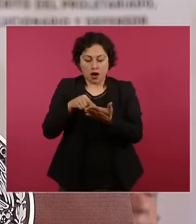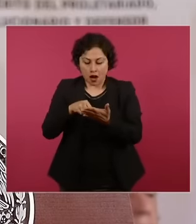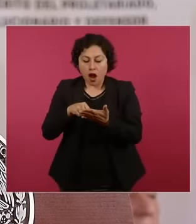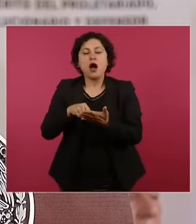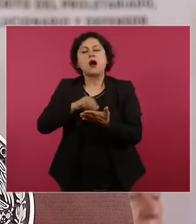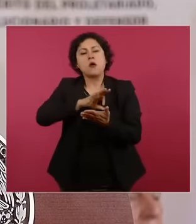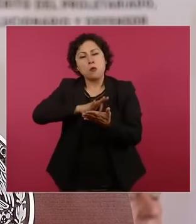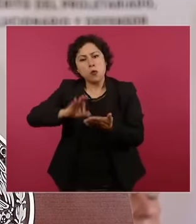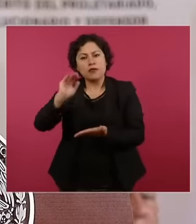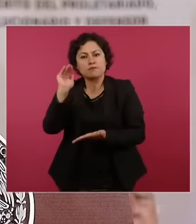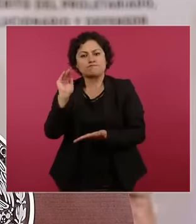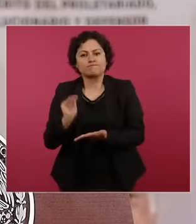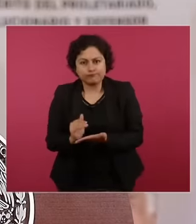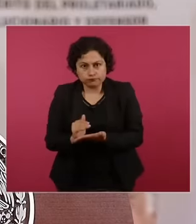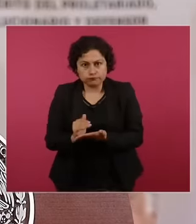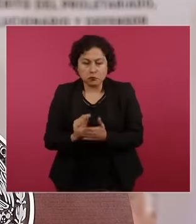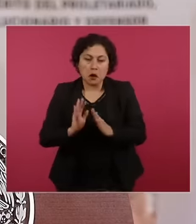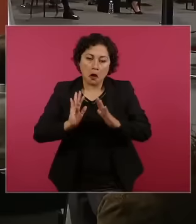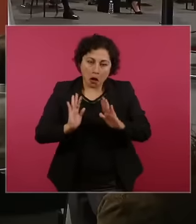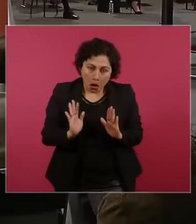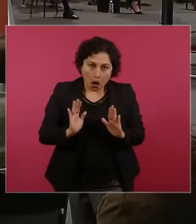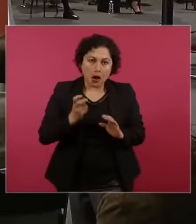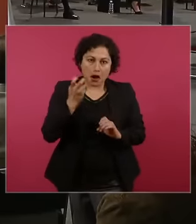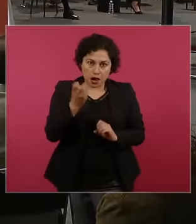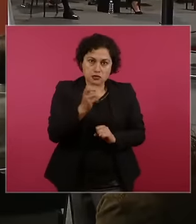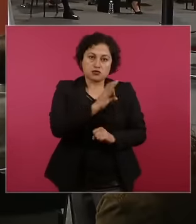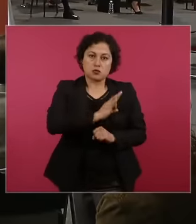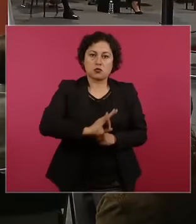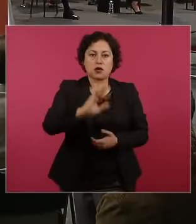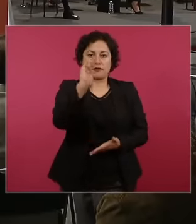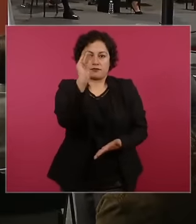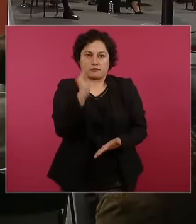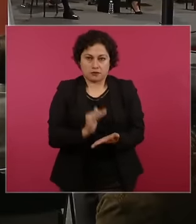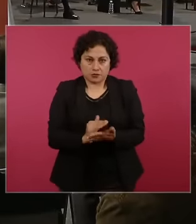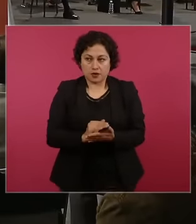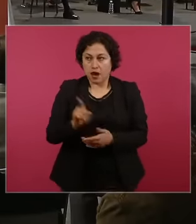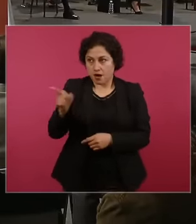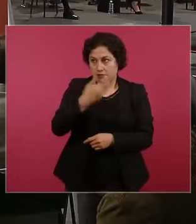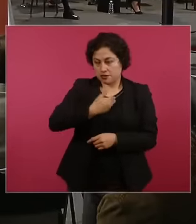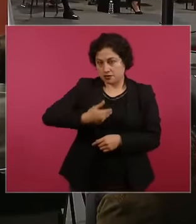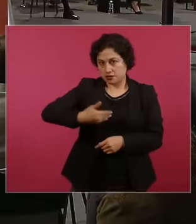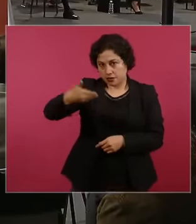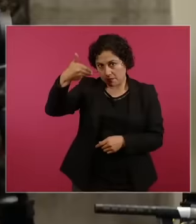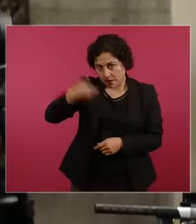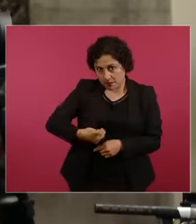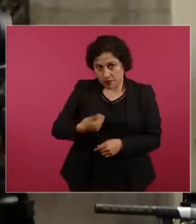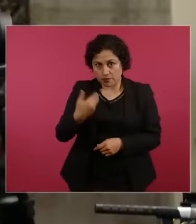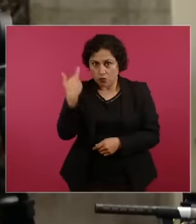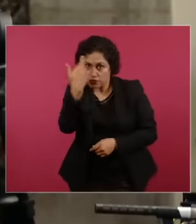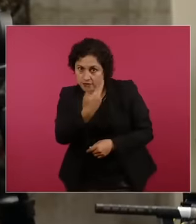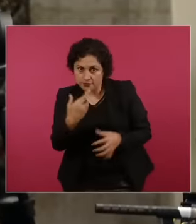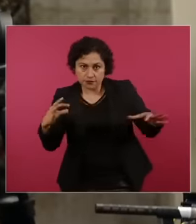the president proposed to us and and establish a legal route that does not imply a donation but